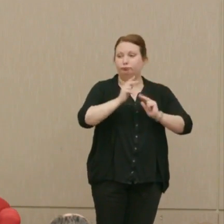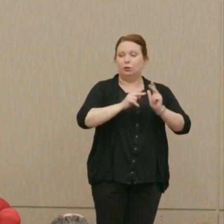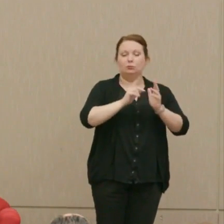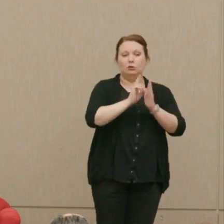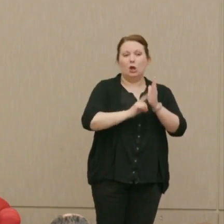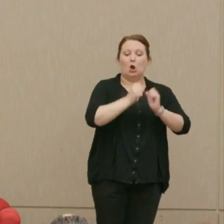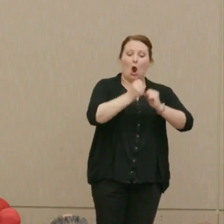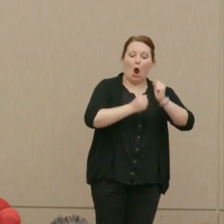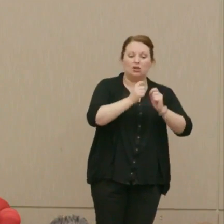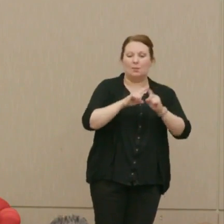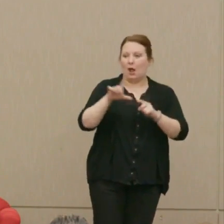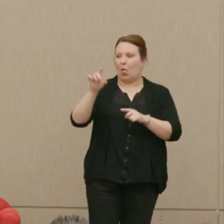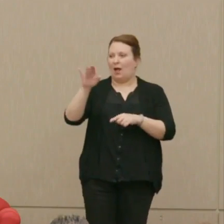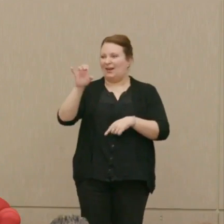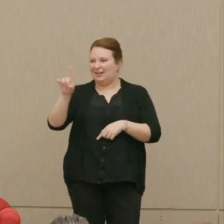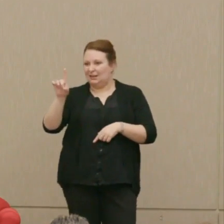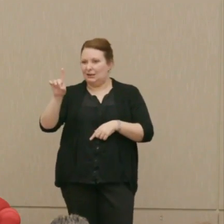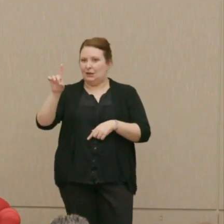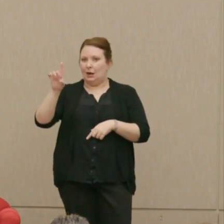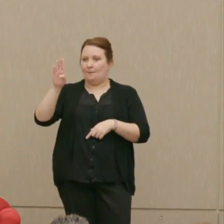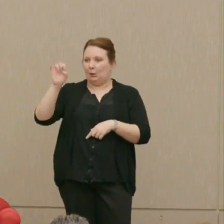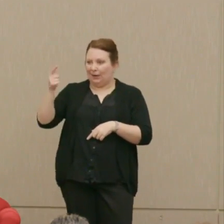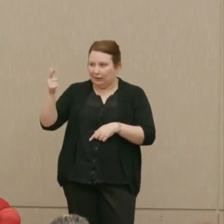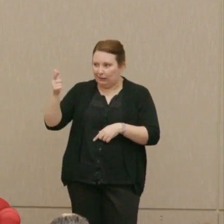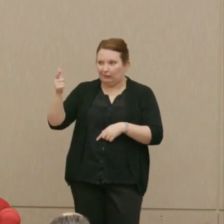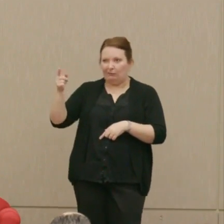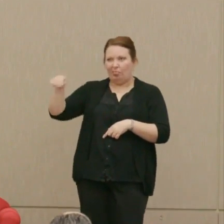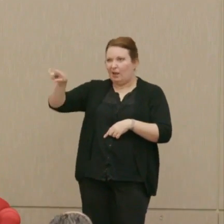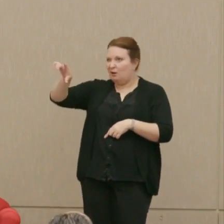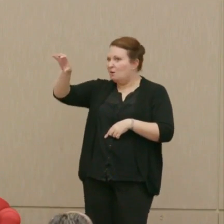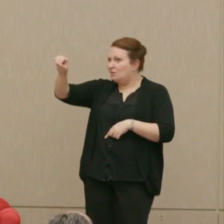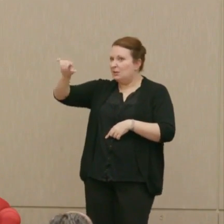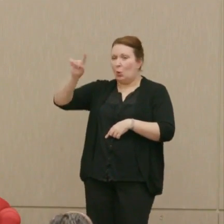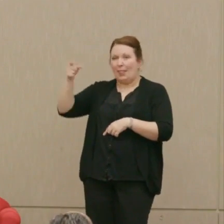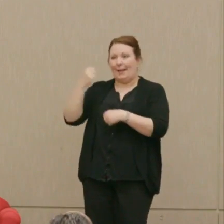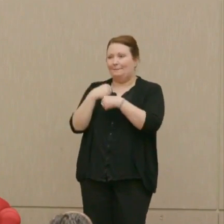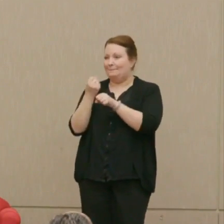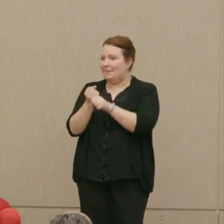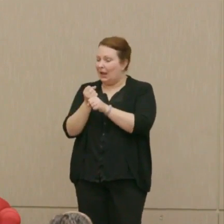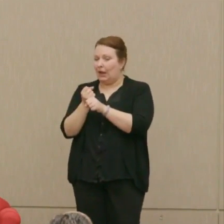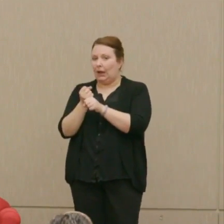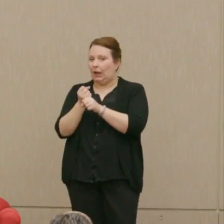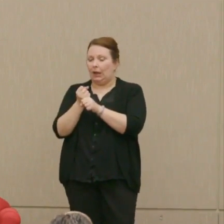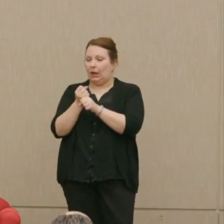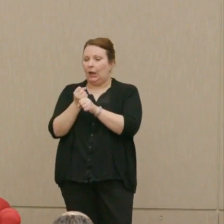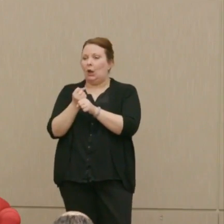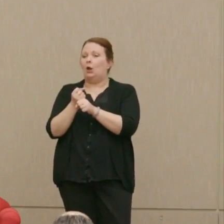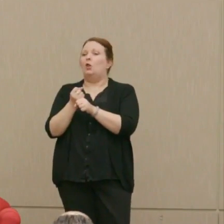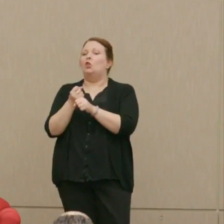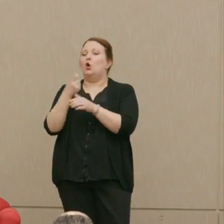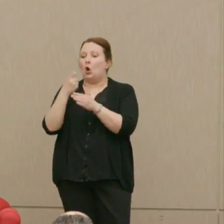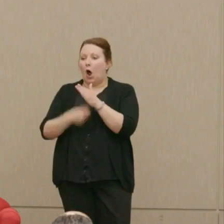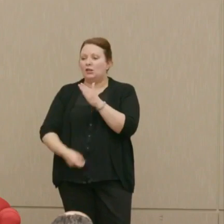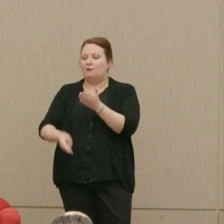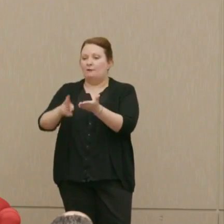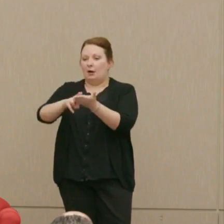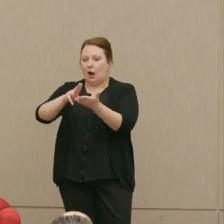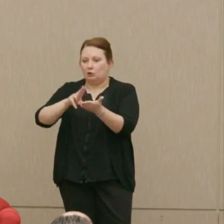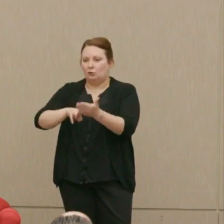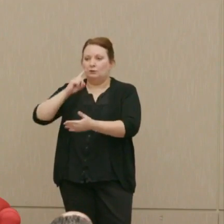Lockheed and Boeing and the others had produced only for cost plus contracts for the government.